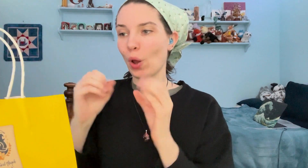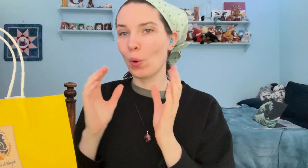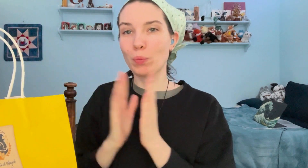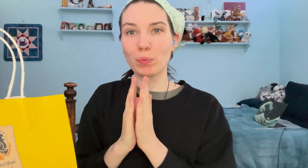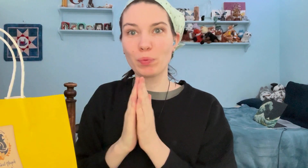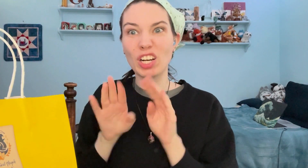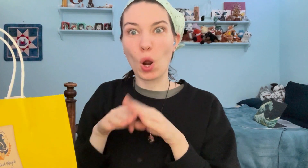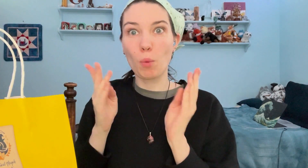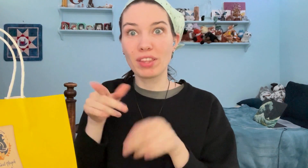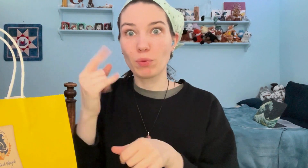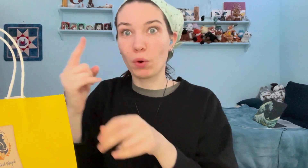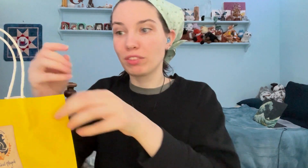So, let's open this one!